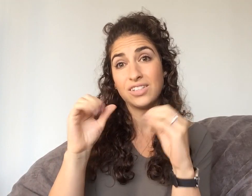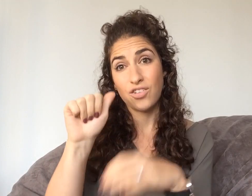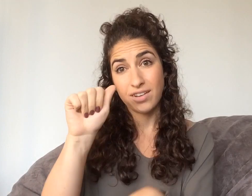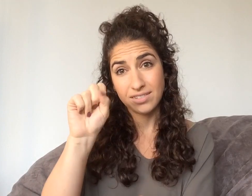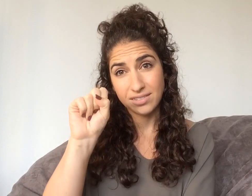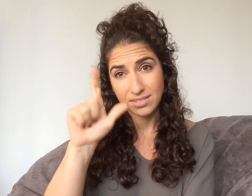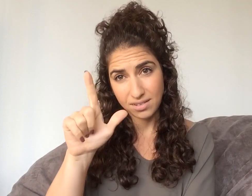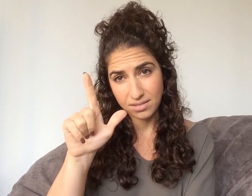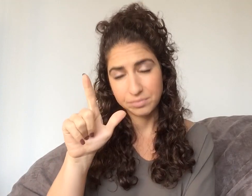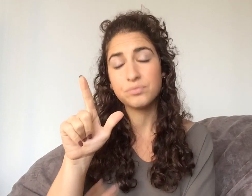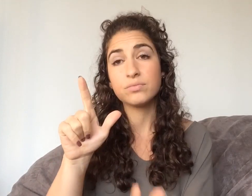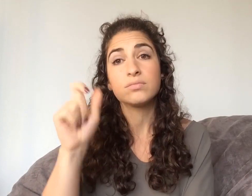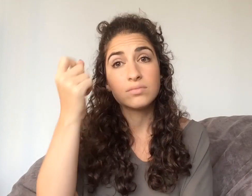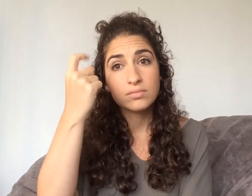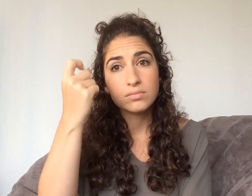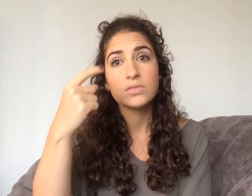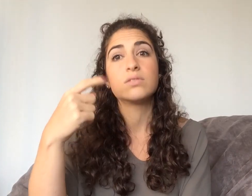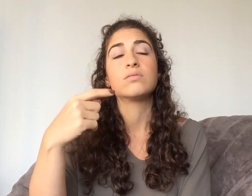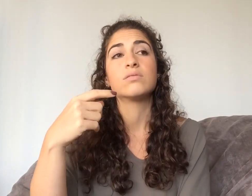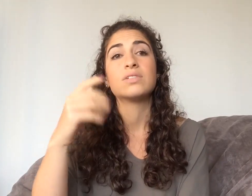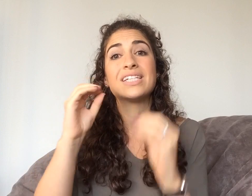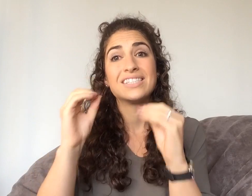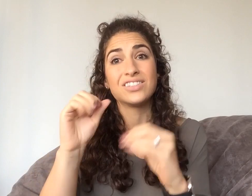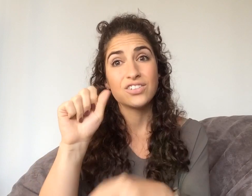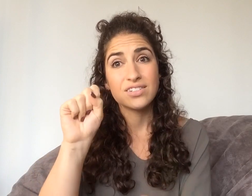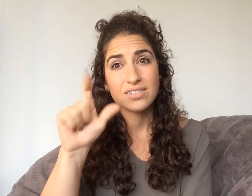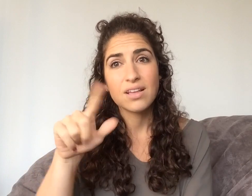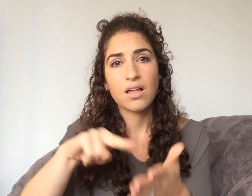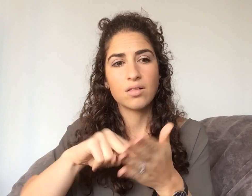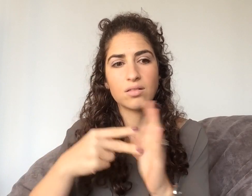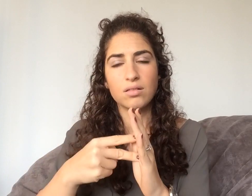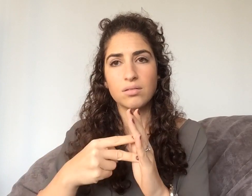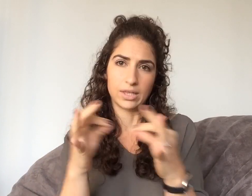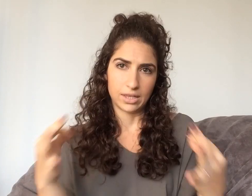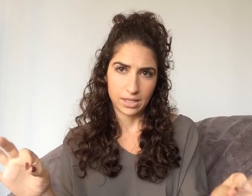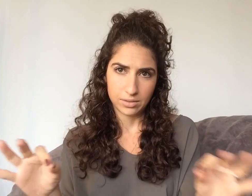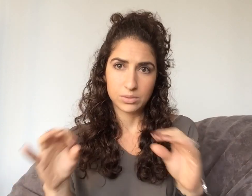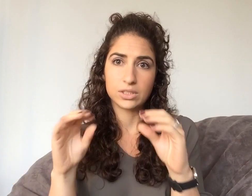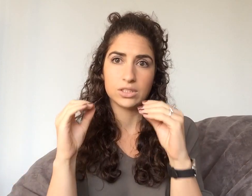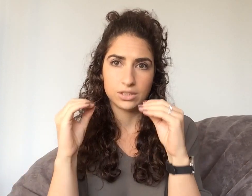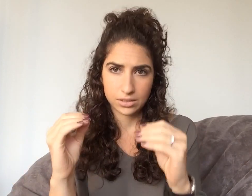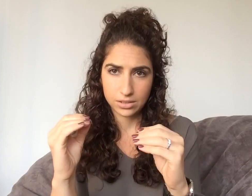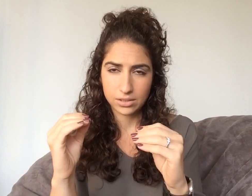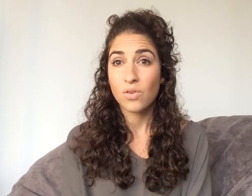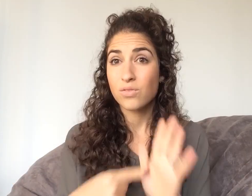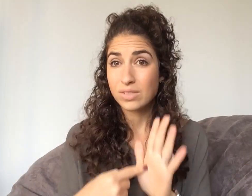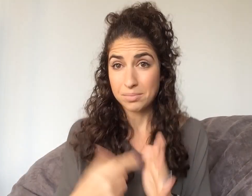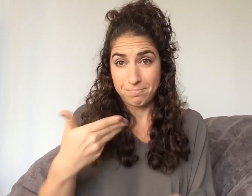would be teaching ASL now understand teaching ASL means the language is what